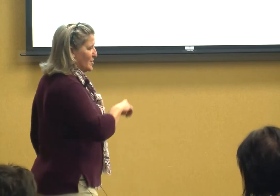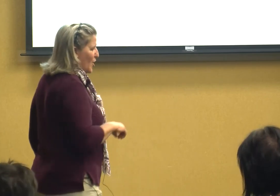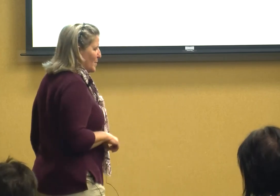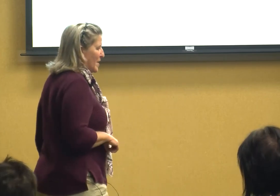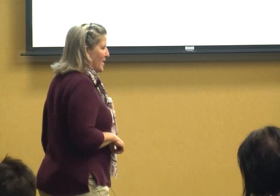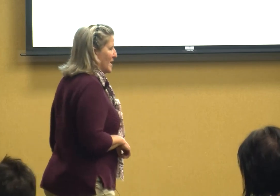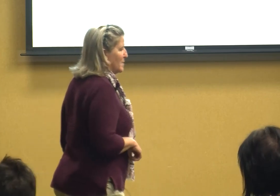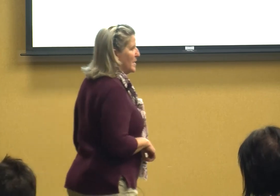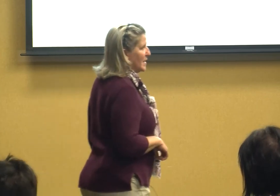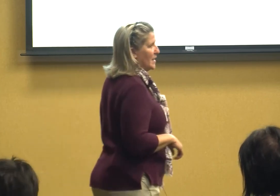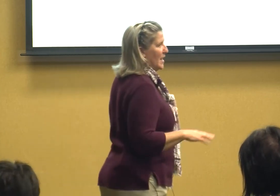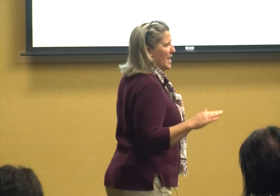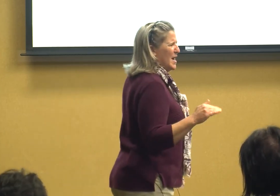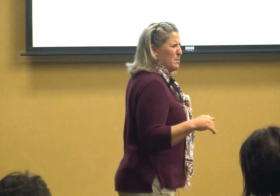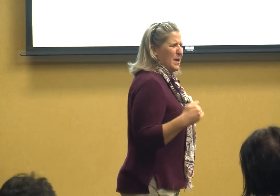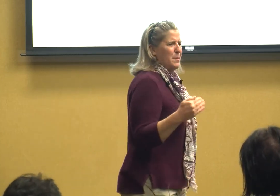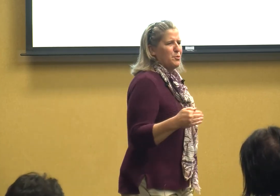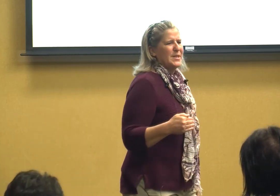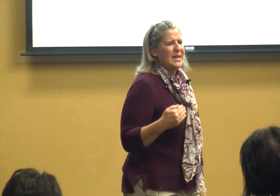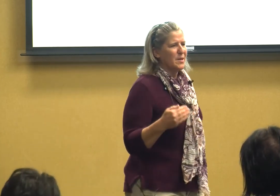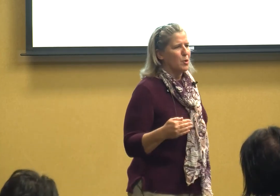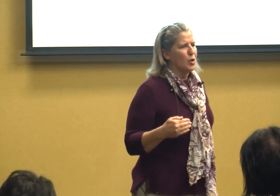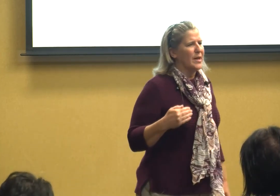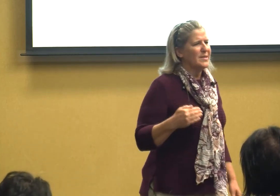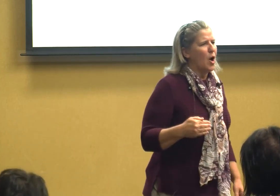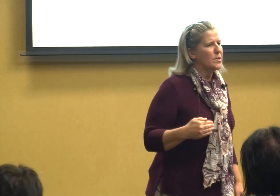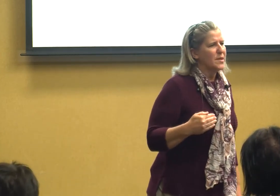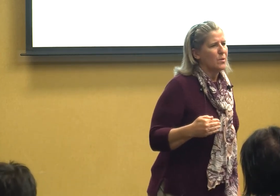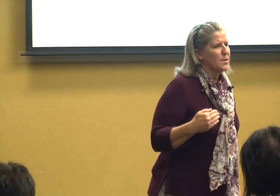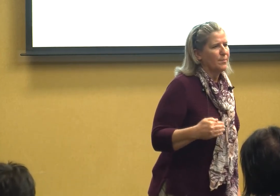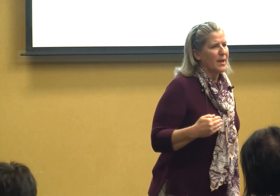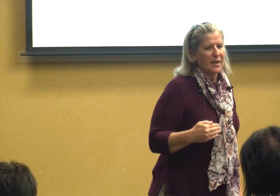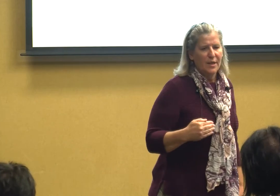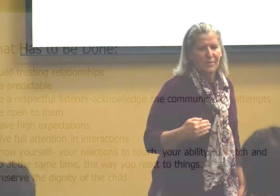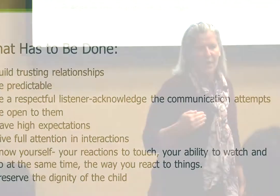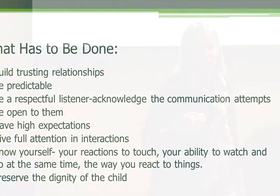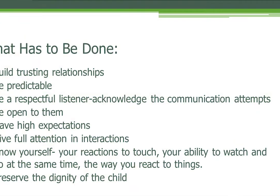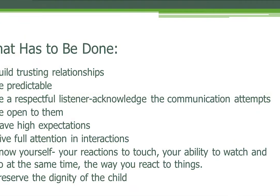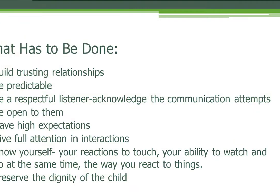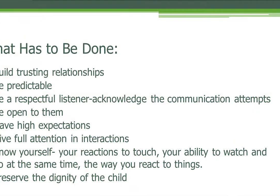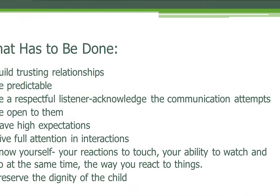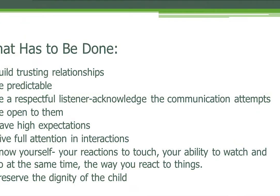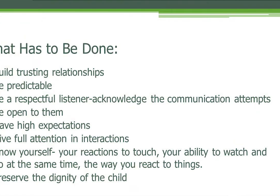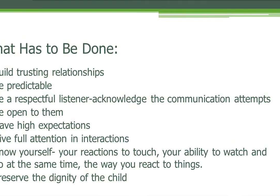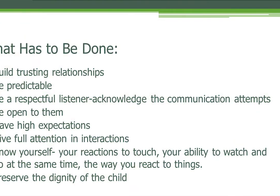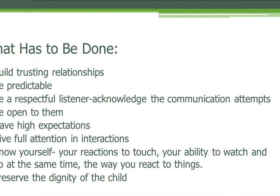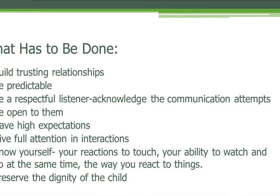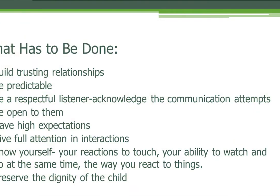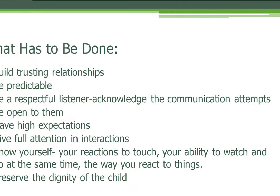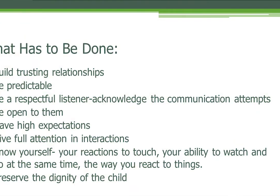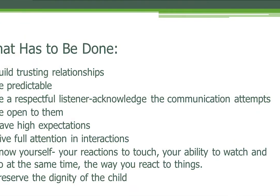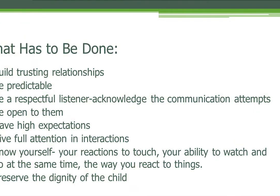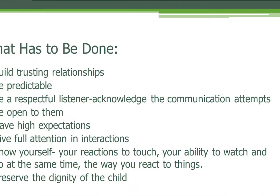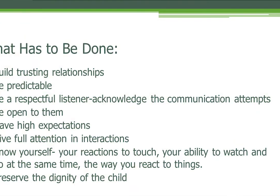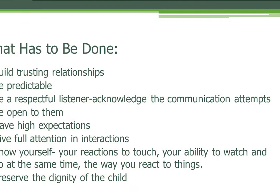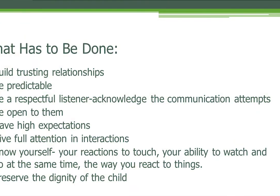talk about that in a minute being predictable is also something that you just have to be for